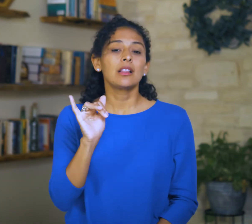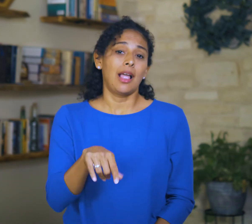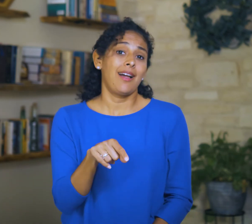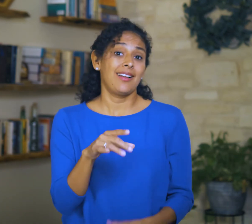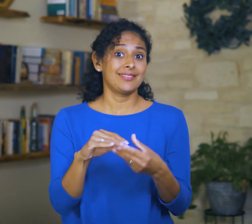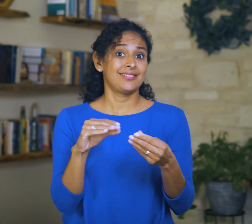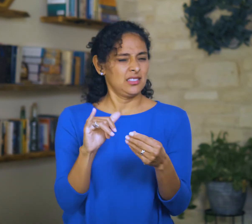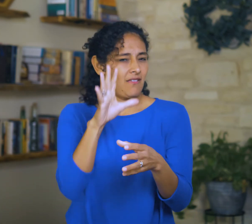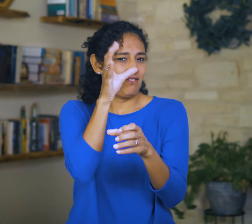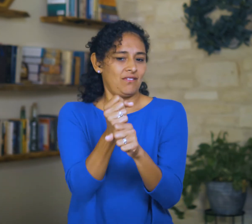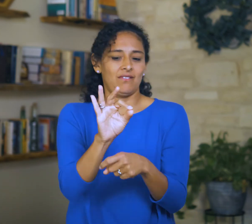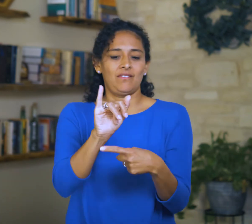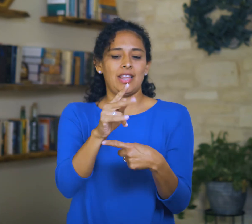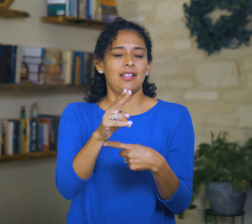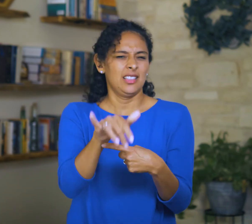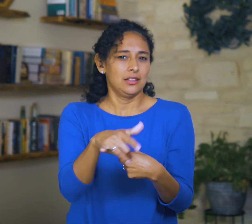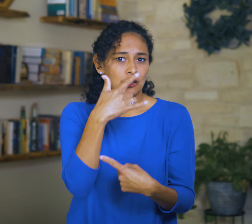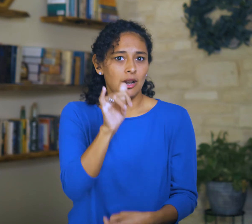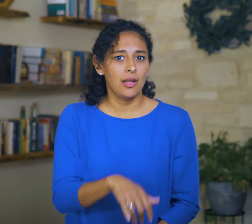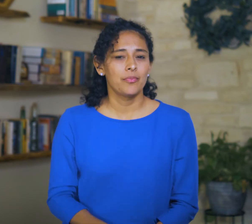This is what faith looks like.